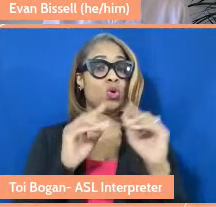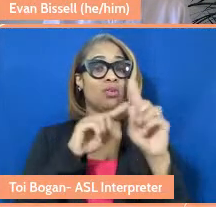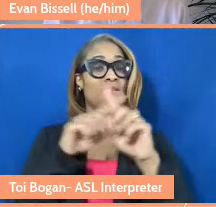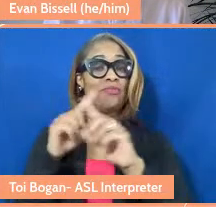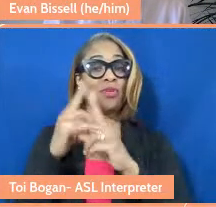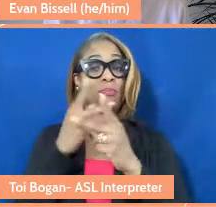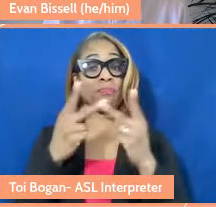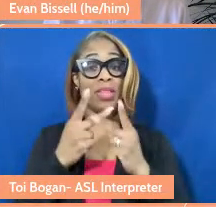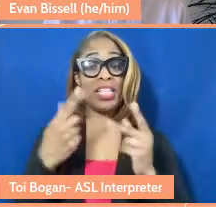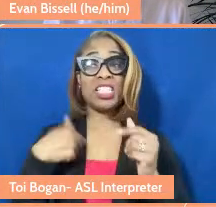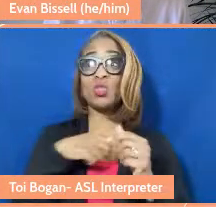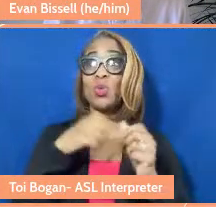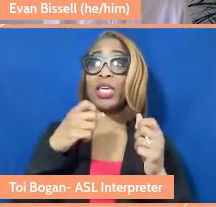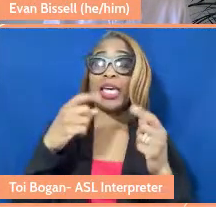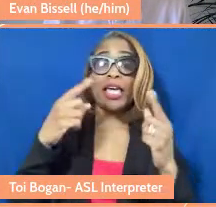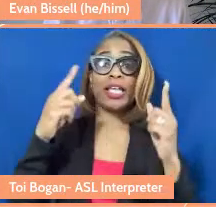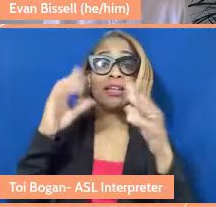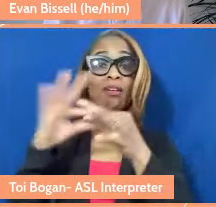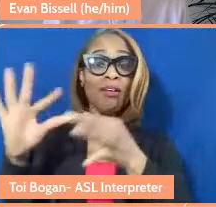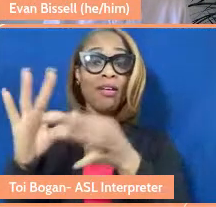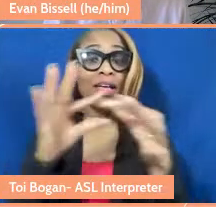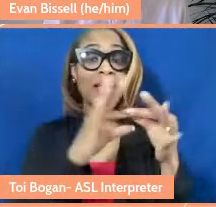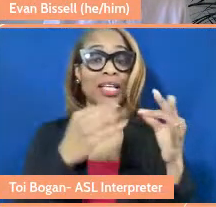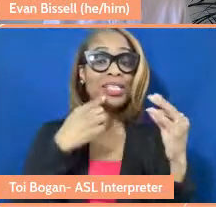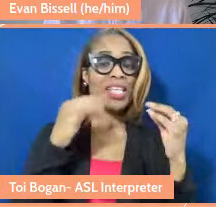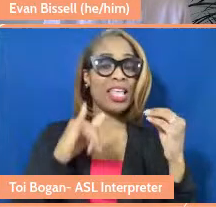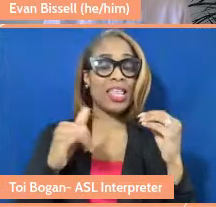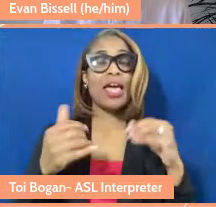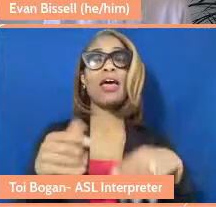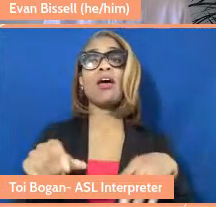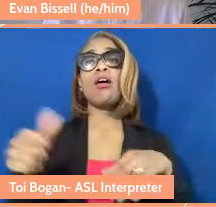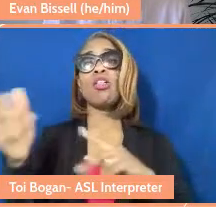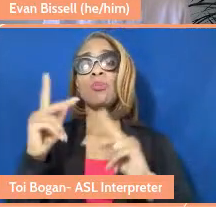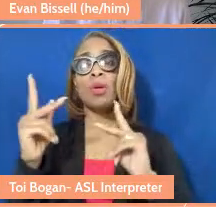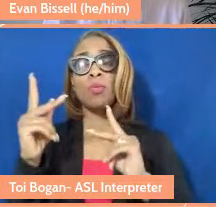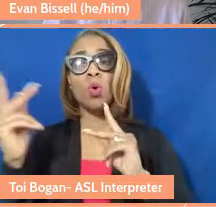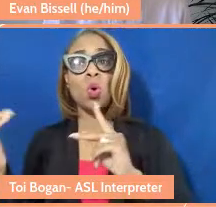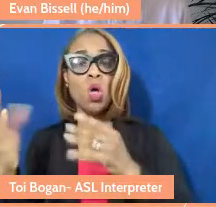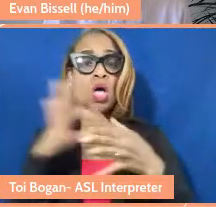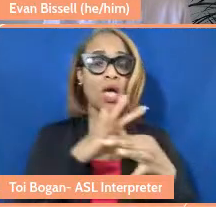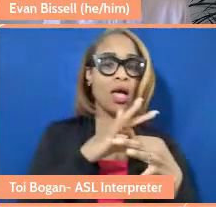the more places where people can belong, and belonging means that everybody is participating,